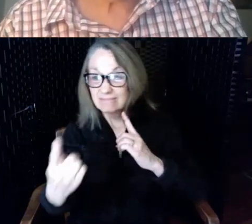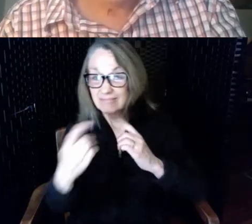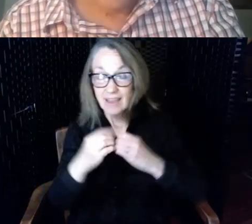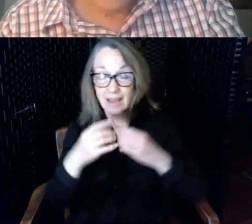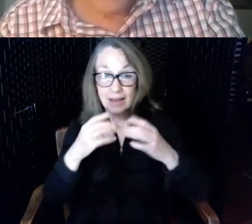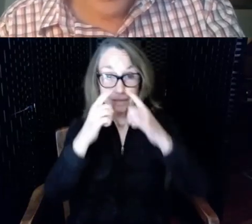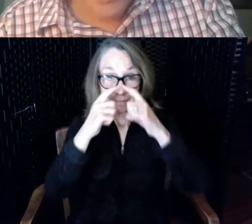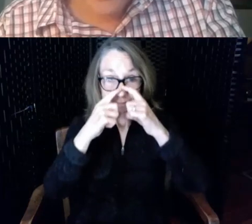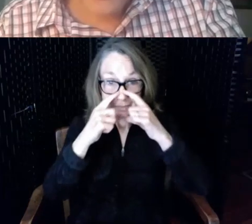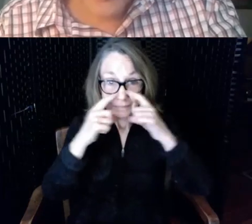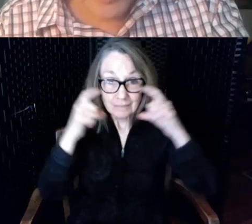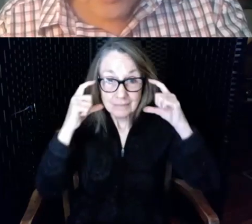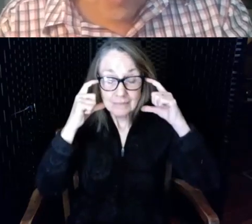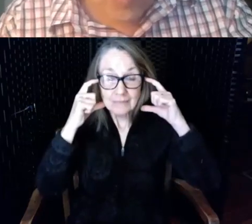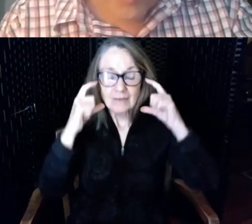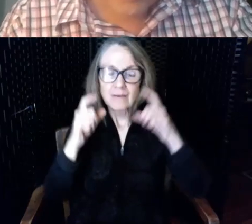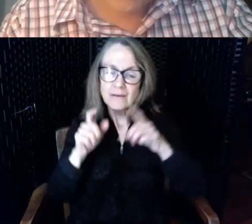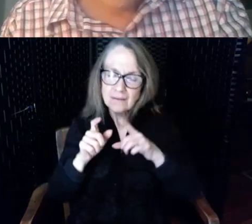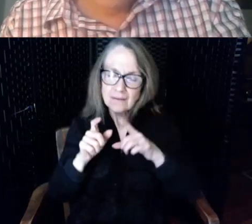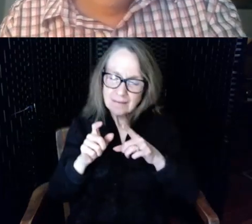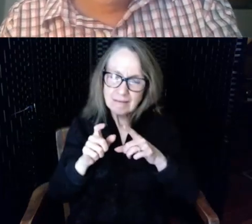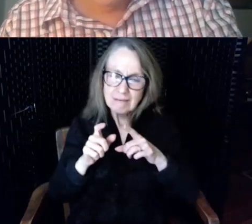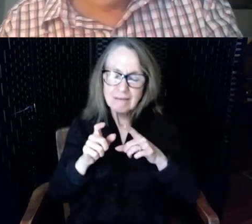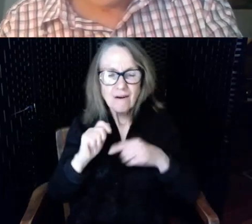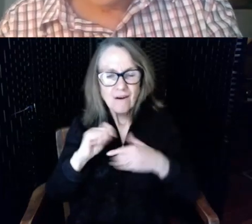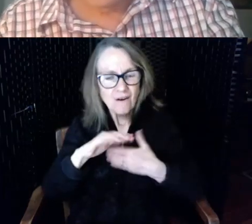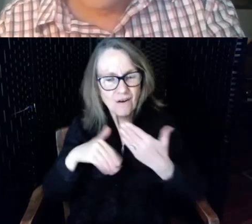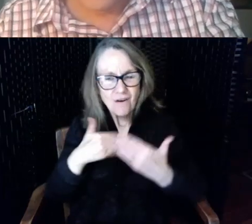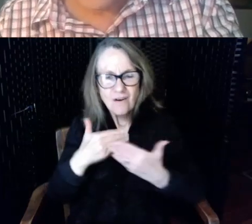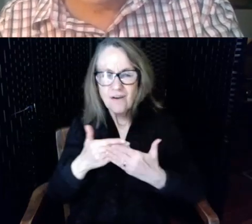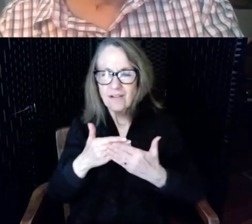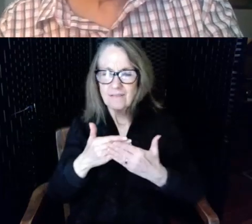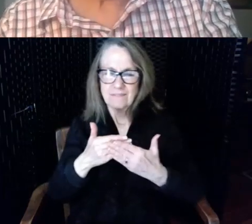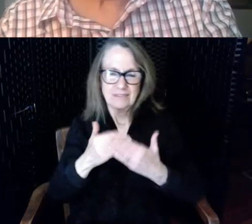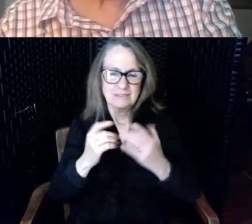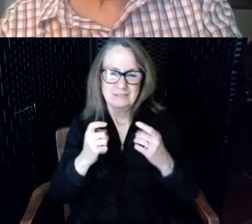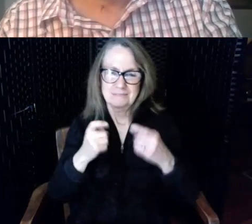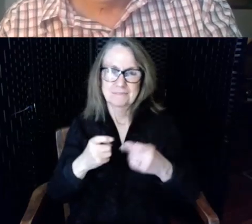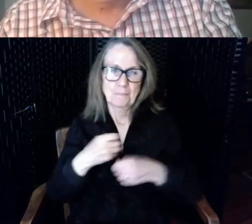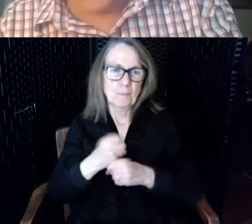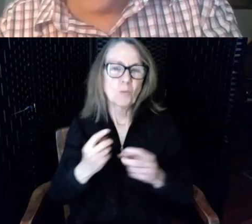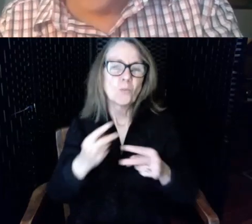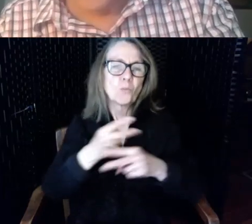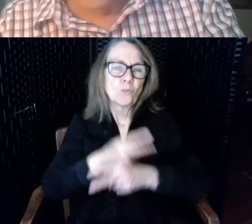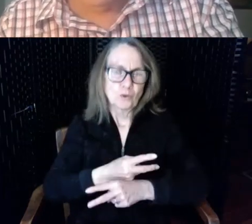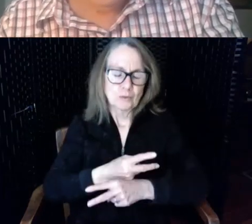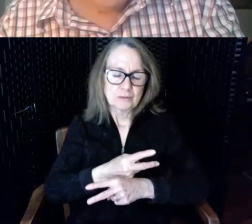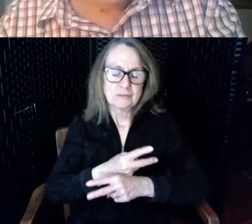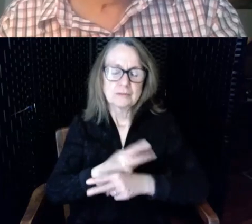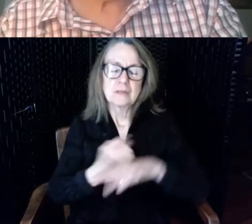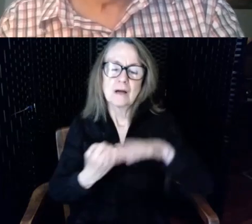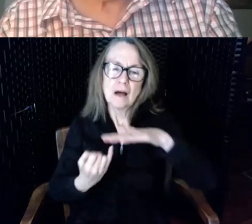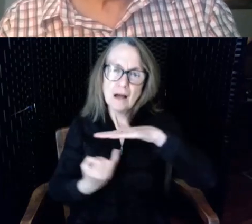technology but all of this contributes to more isolation for people with hearing